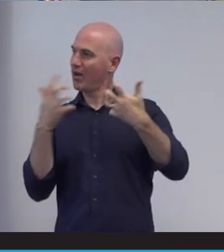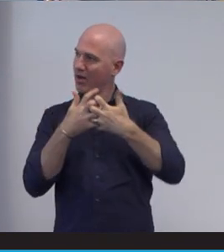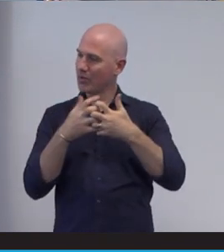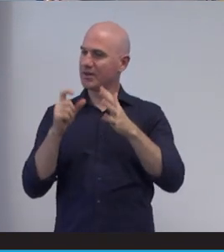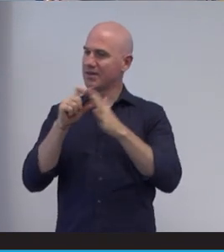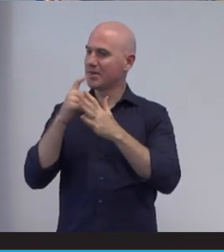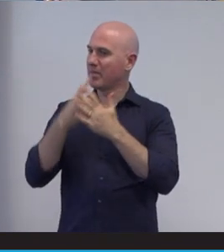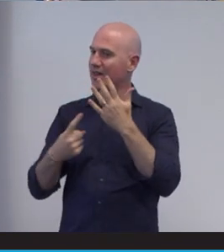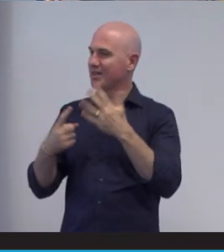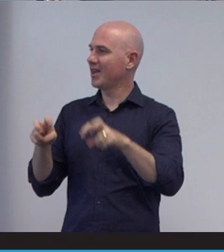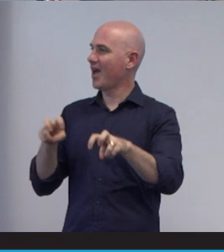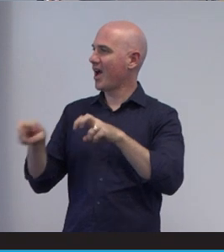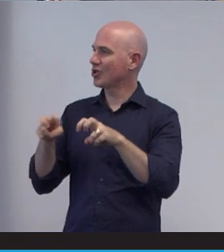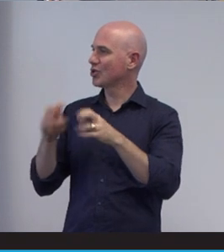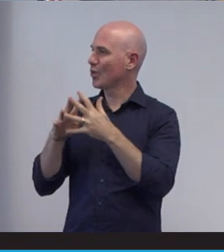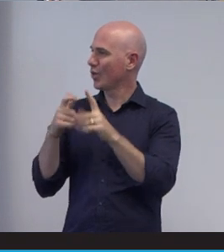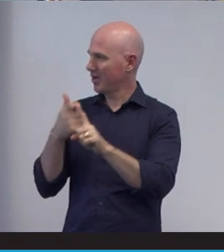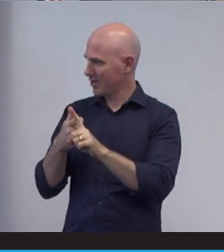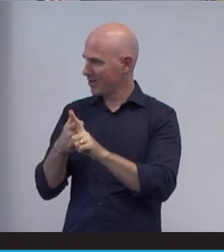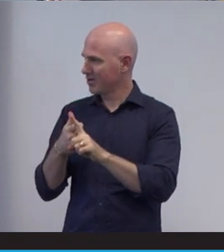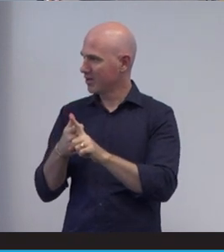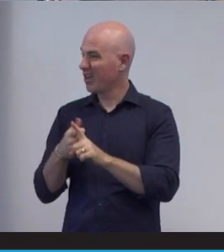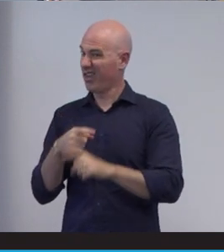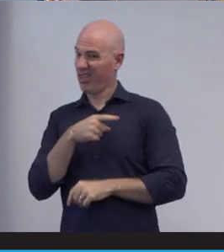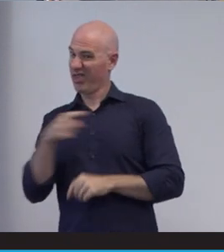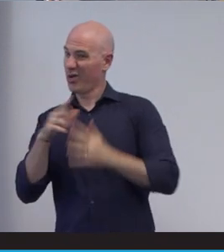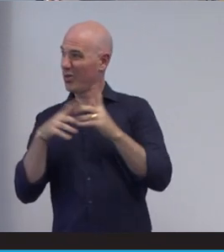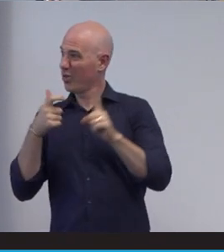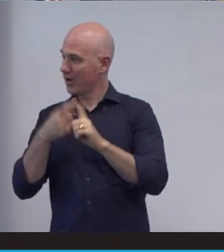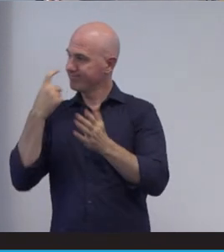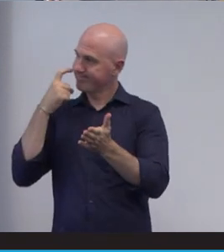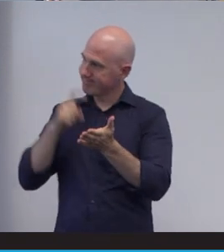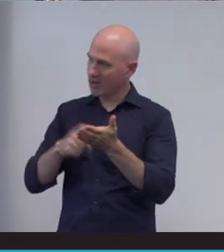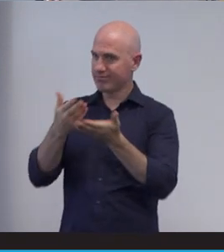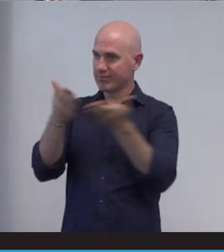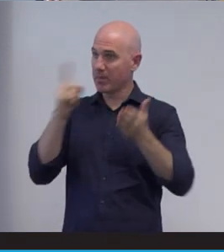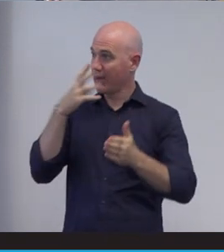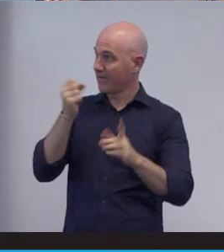that recognizes the contributions people with disability make to our lives, to our families,